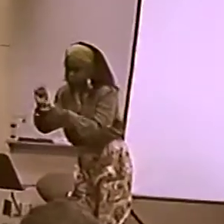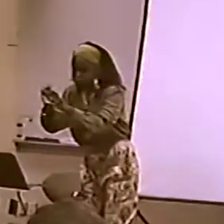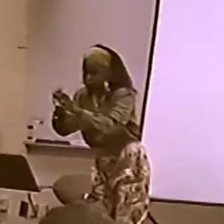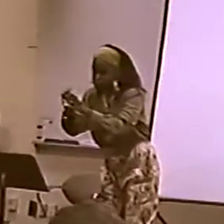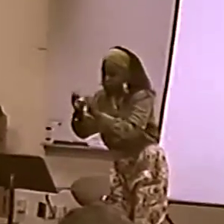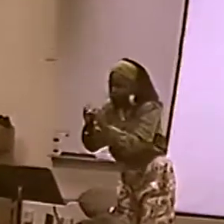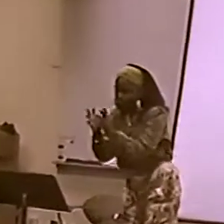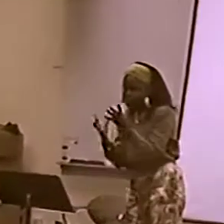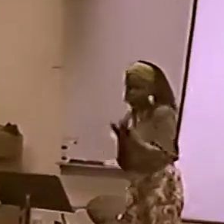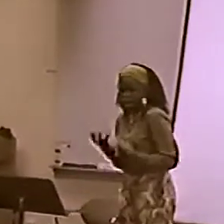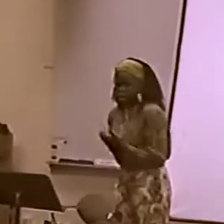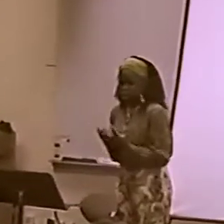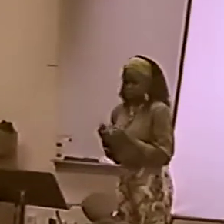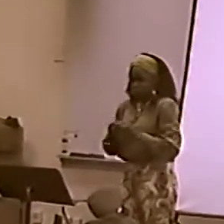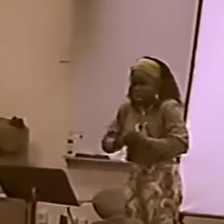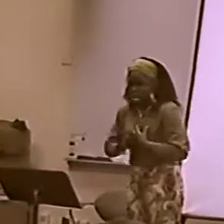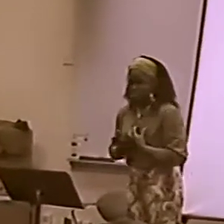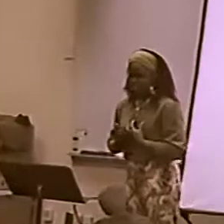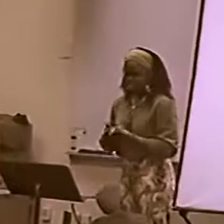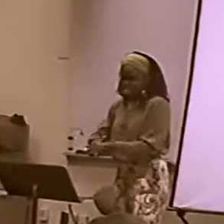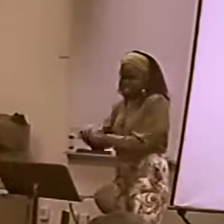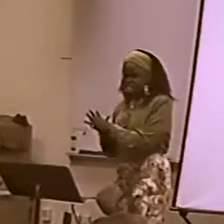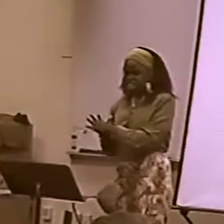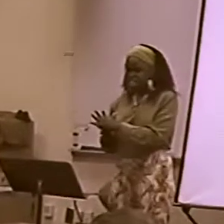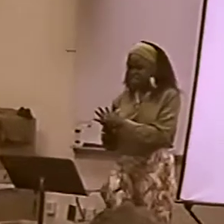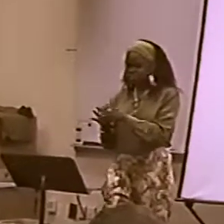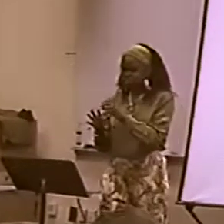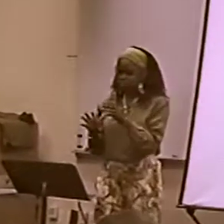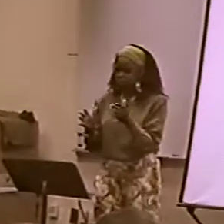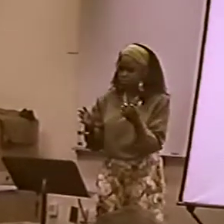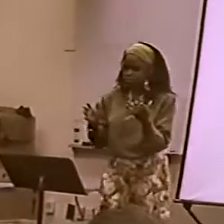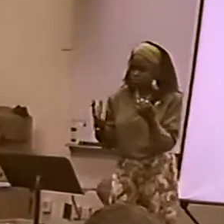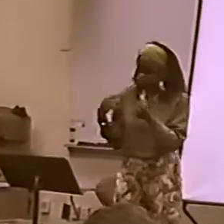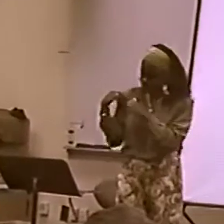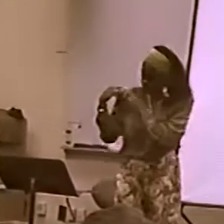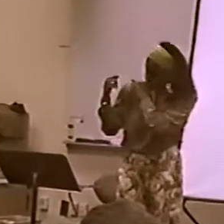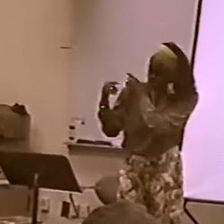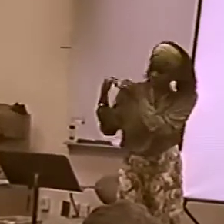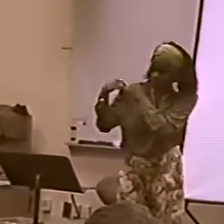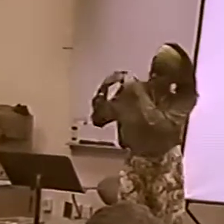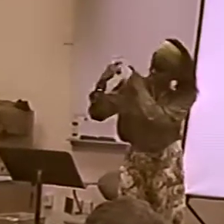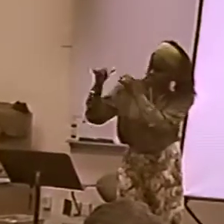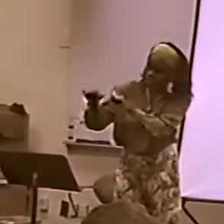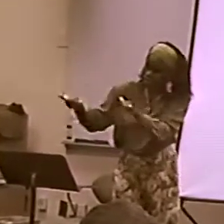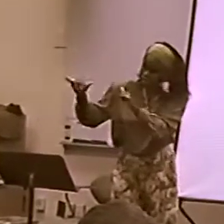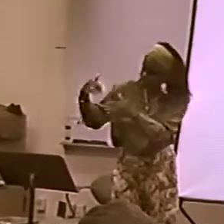MAYBE YOU'RE RIGHT, BUT I DO FEEL, IN A WAY, BLACK PEOPLE WILL HAVE MORE ...